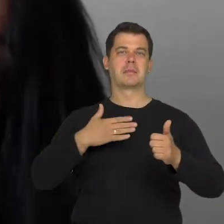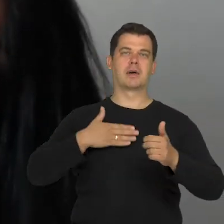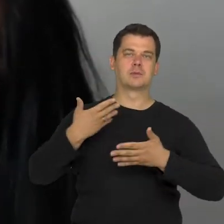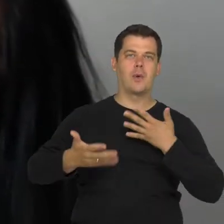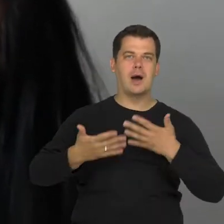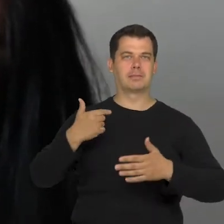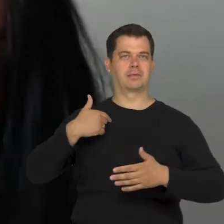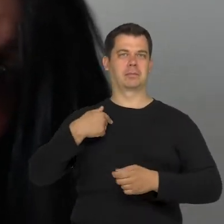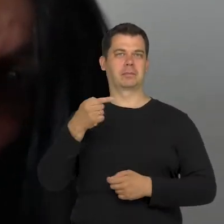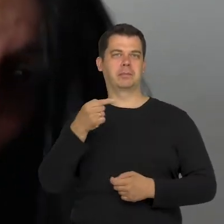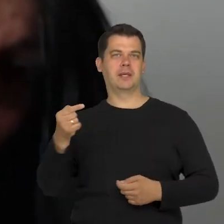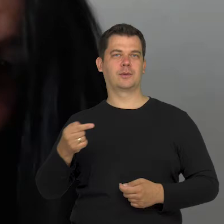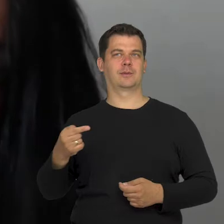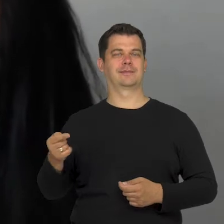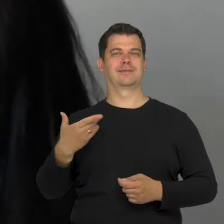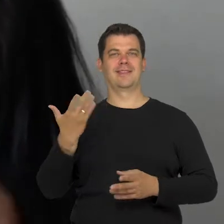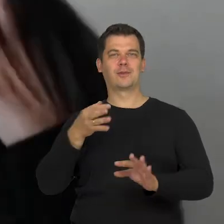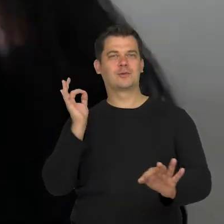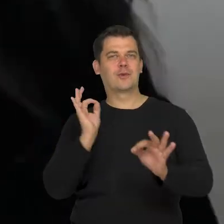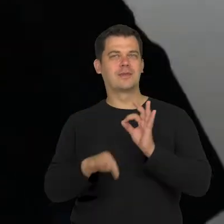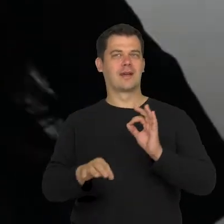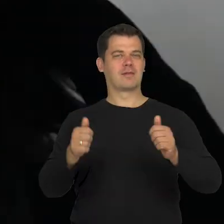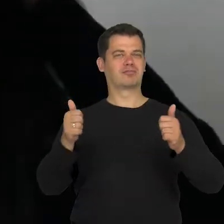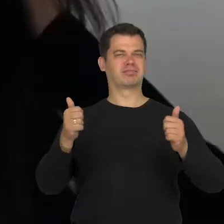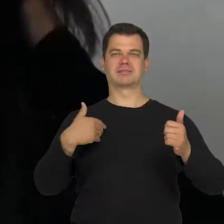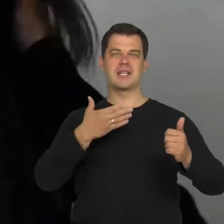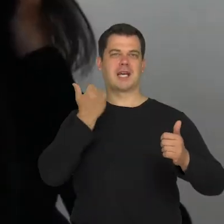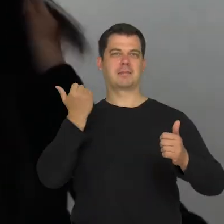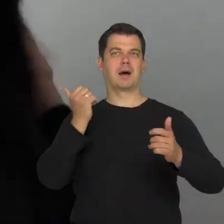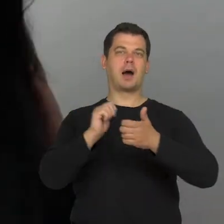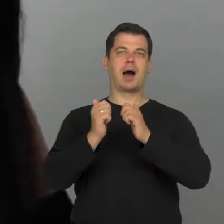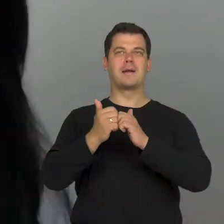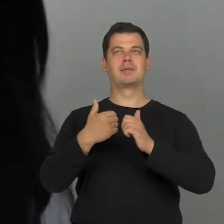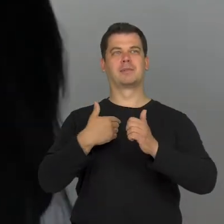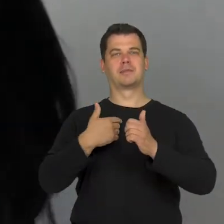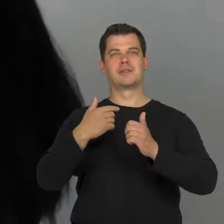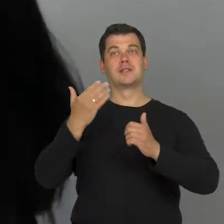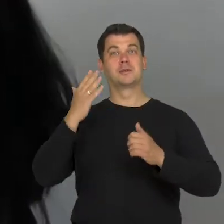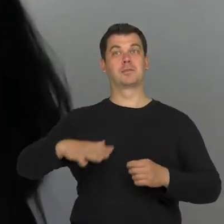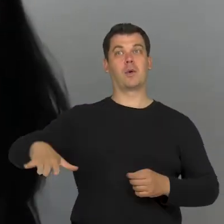or some sort of imperfections or things that are perceived as failures by the society